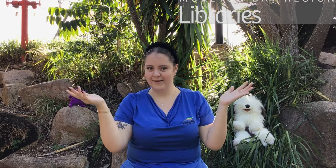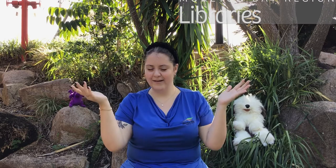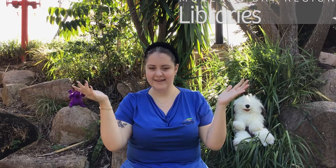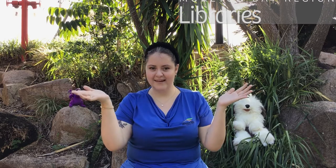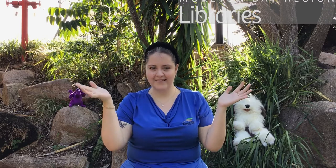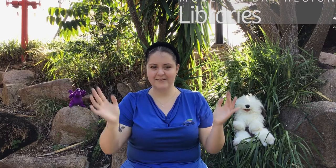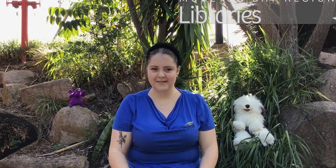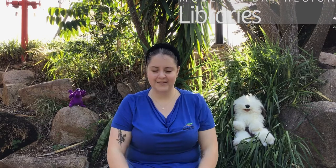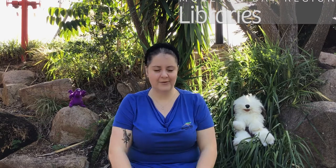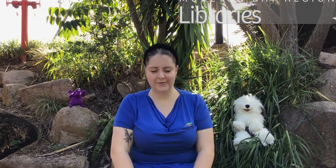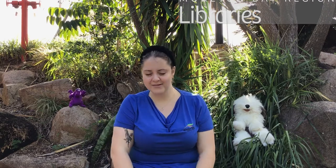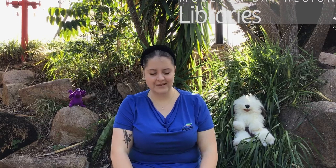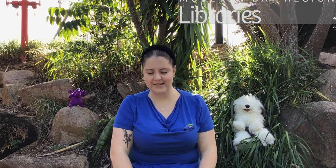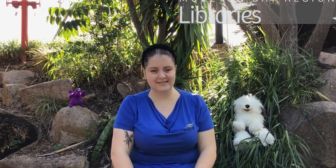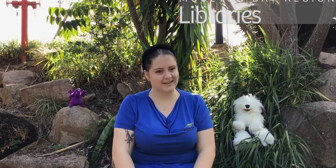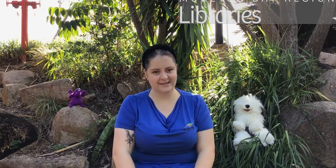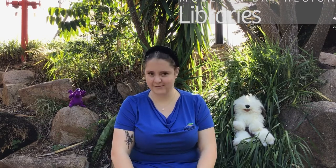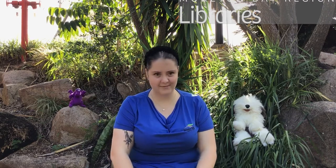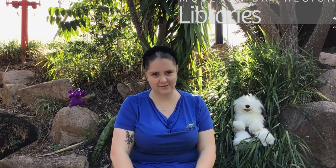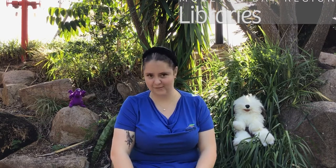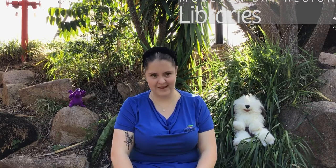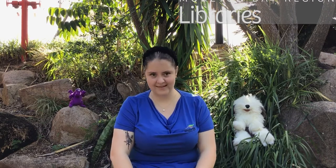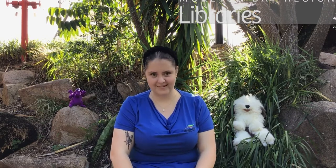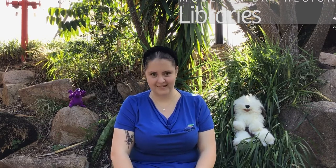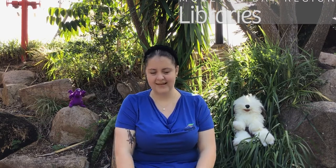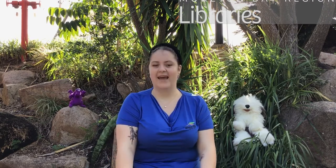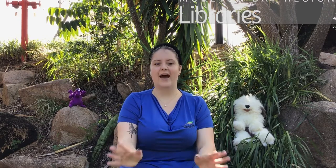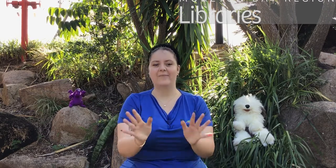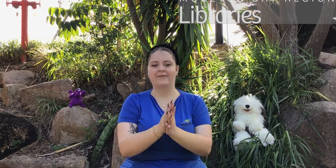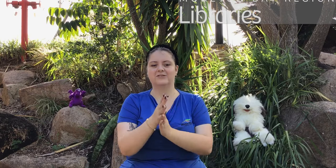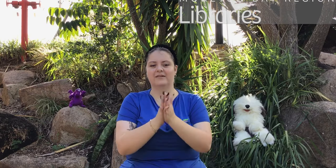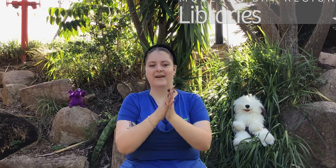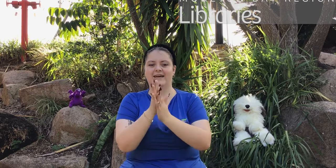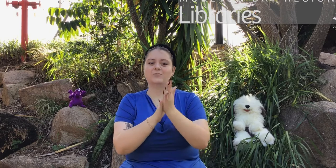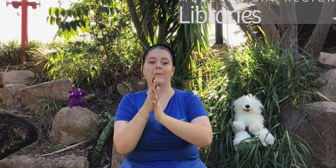Well done, you're awesome at singing these rounds with me. How about we do our very next rhyme which